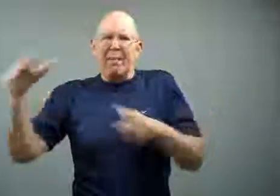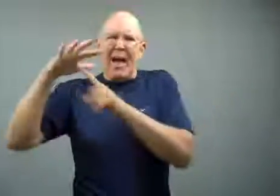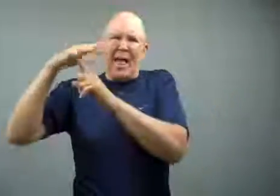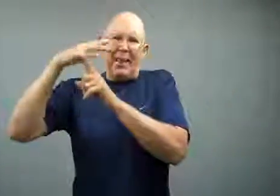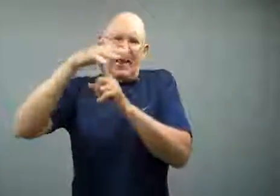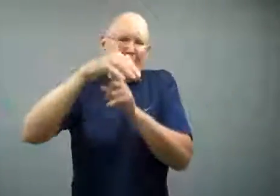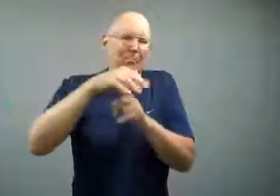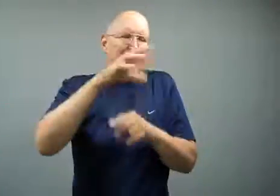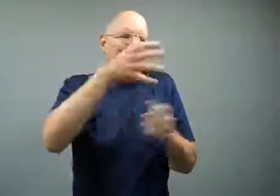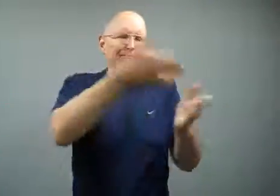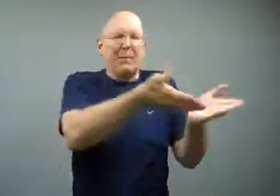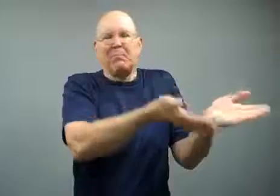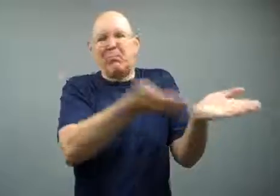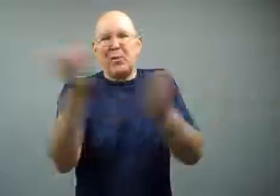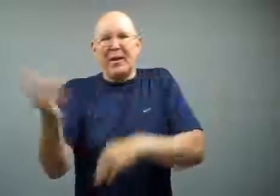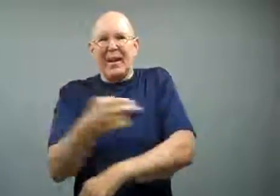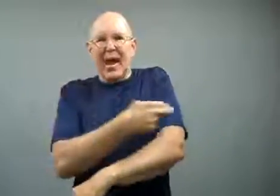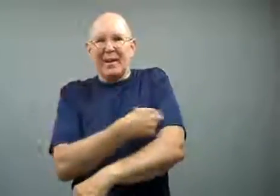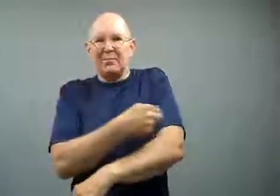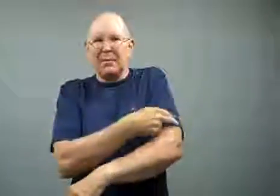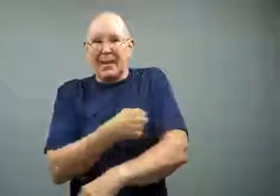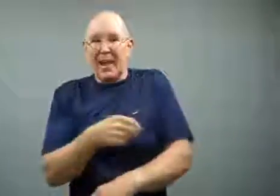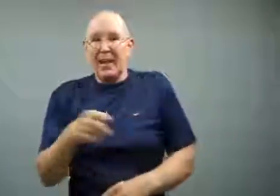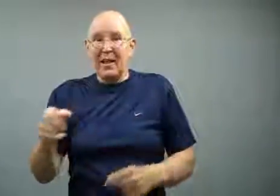A helicopter flew in and took him to the hospital.